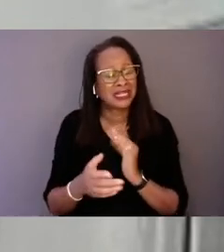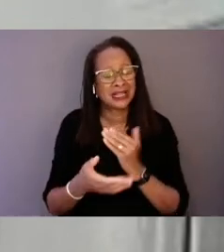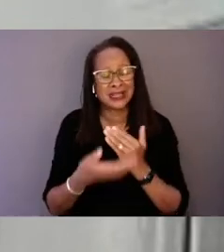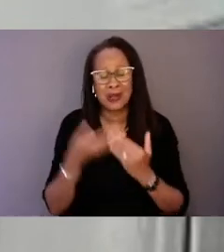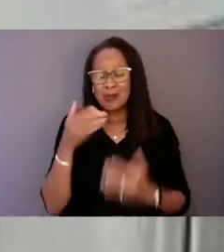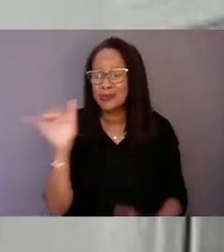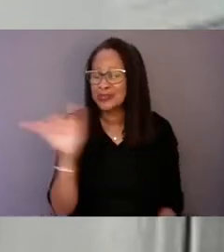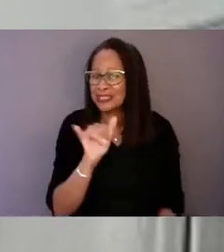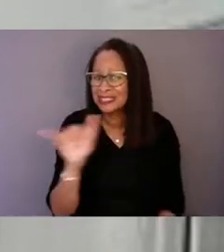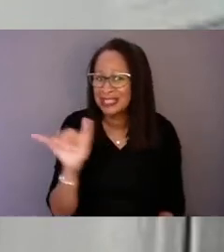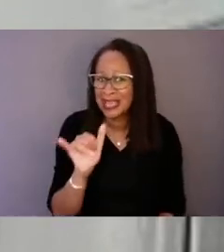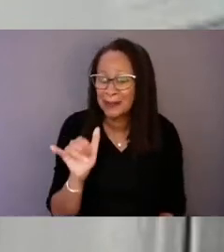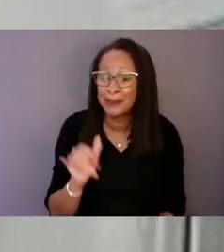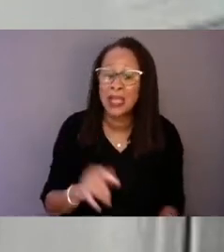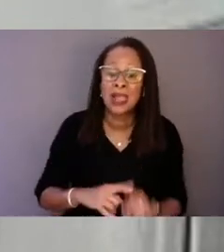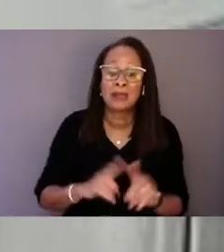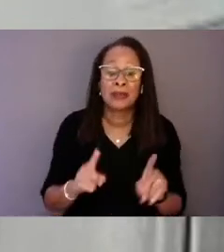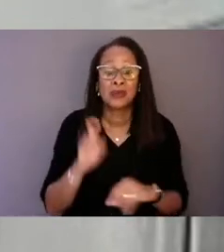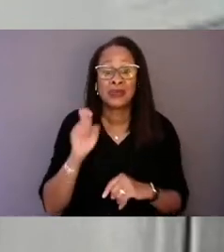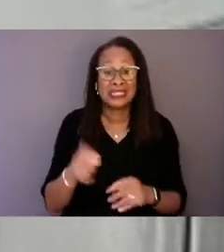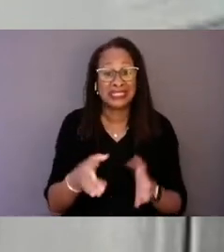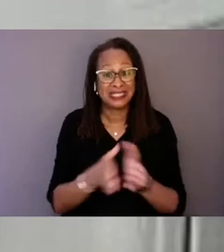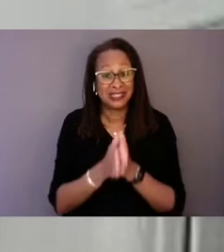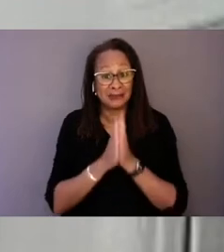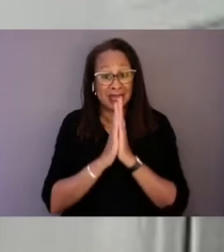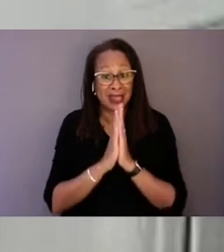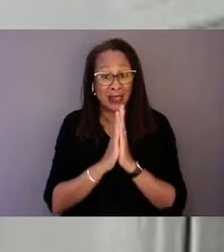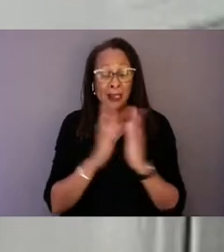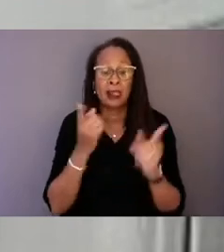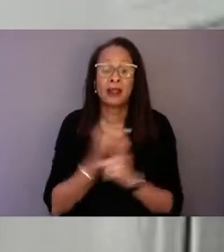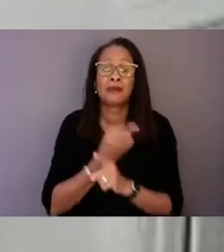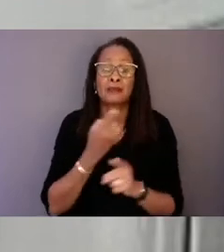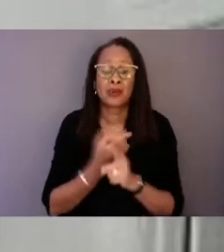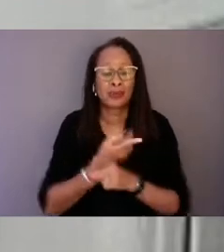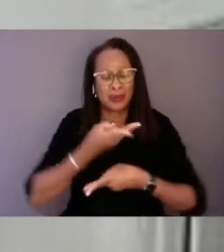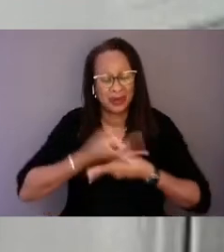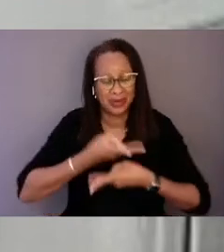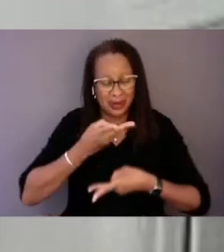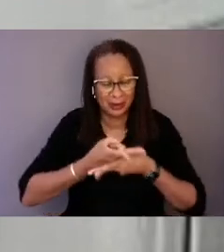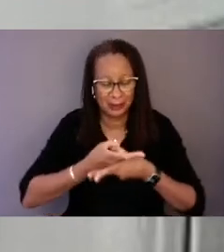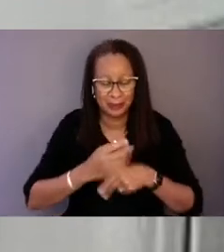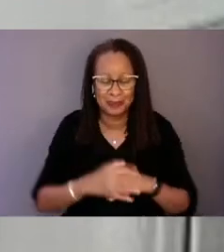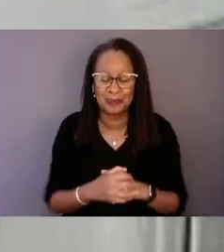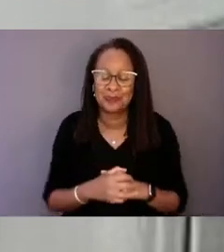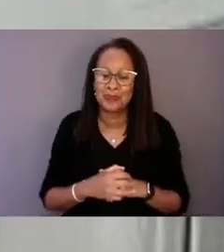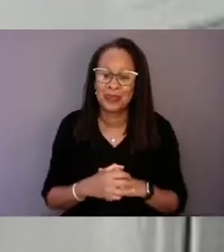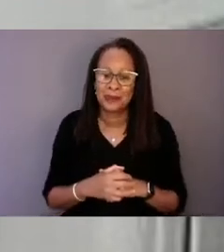but we need to demand appropriate care.